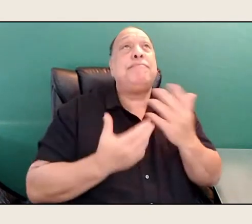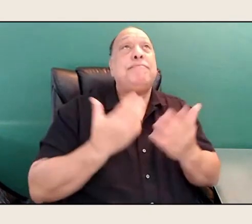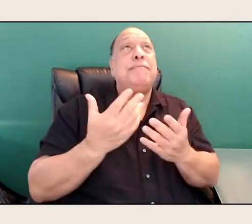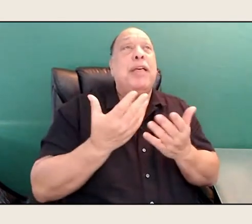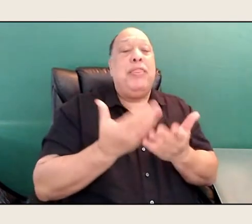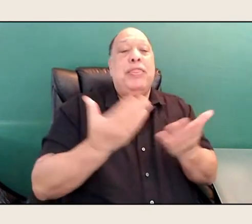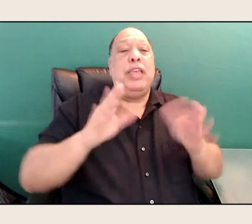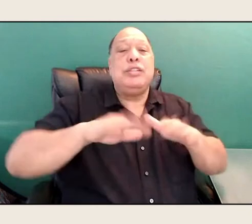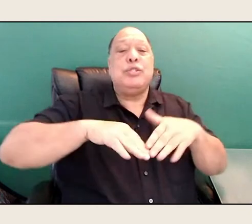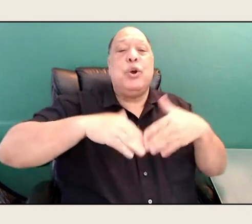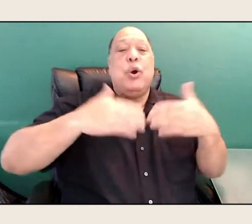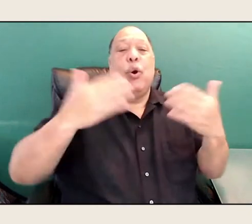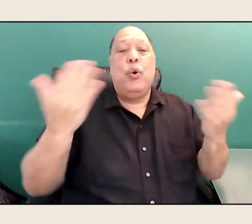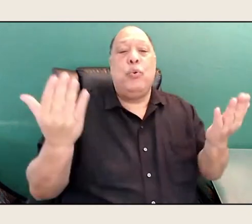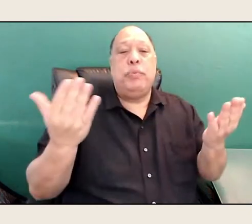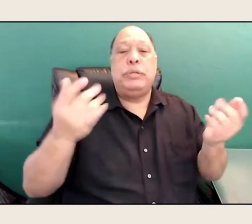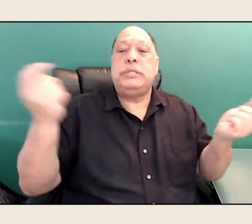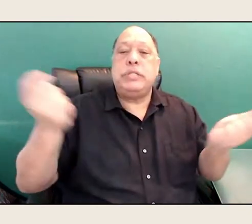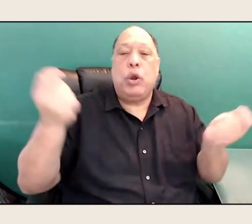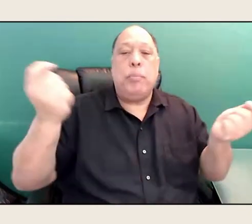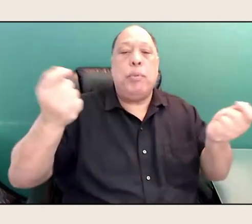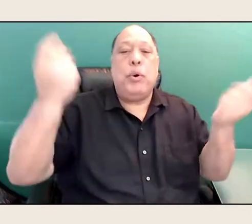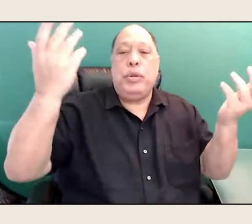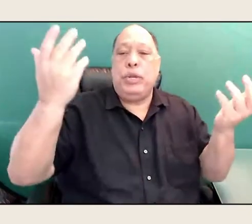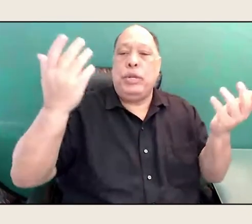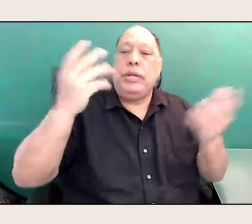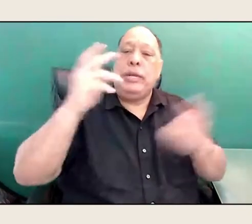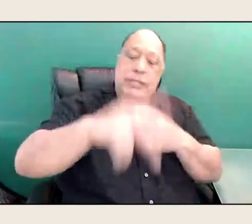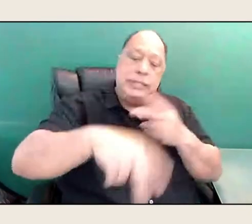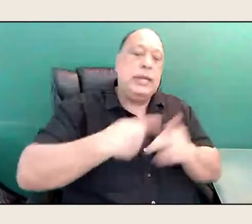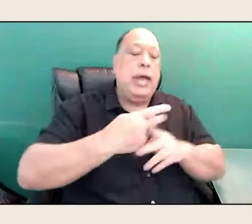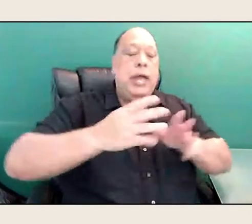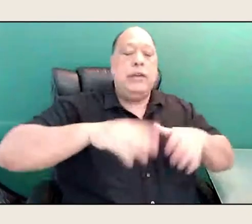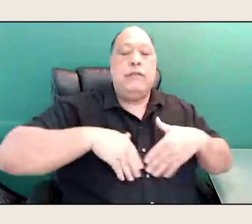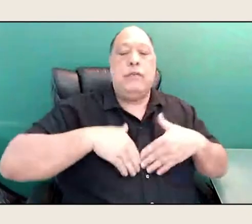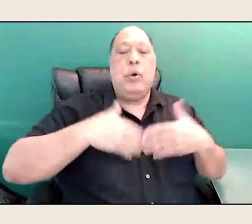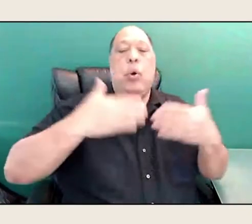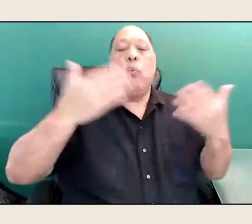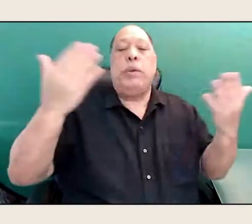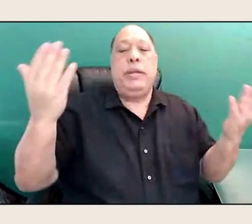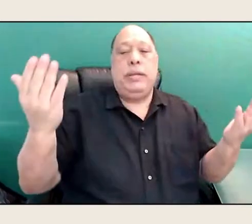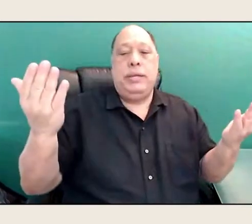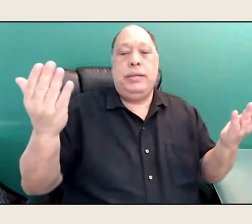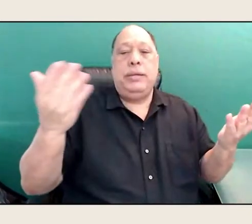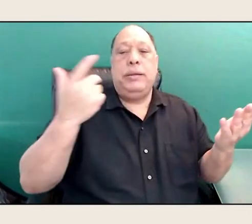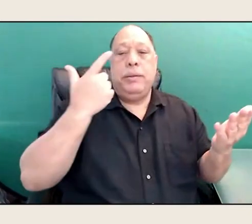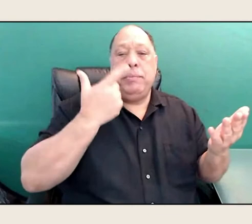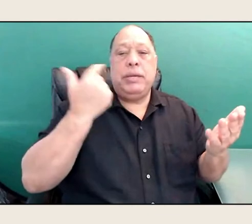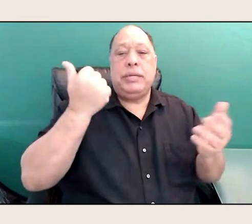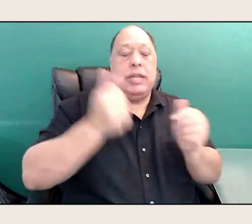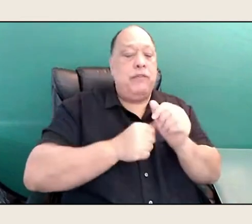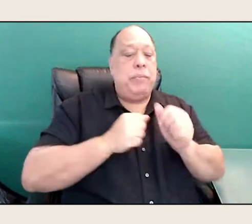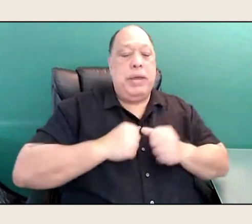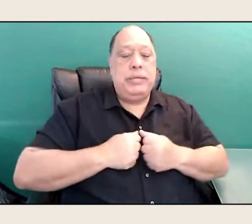even ceremonially, it's kind of a time of opening, because everyone is coming out from winter